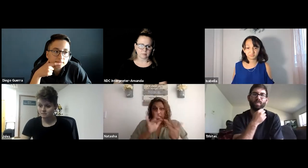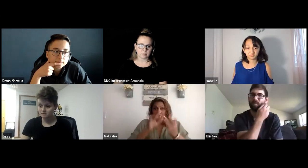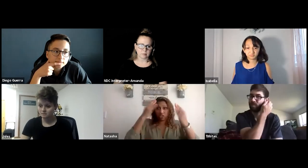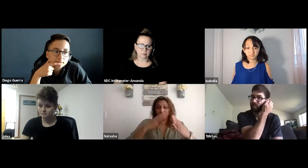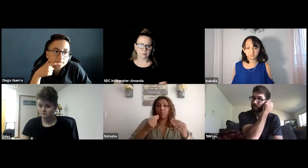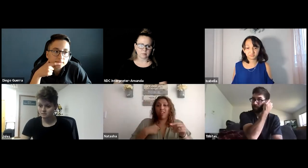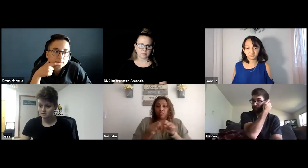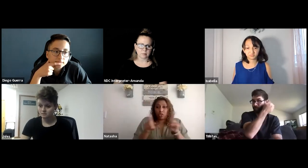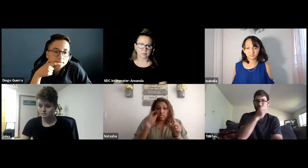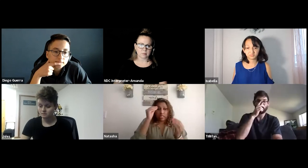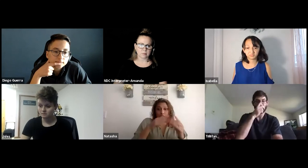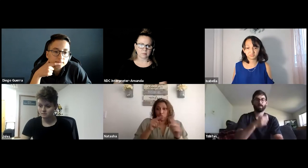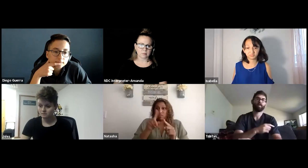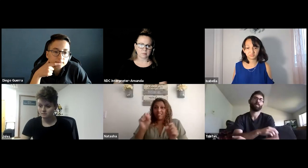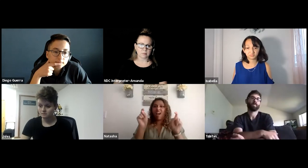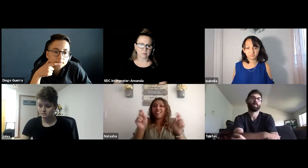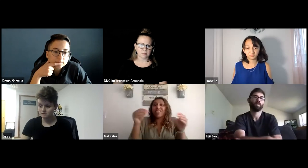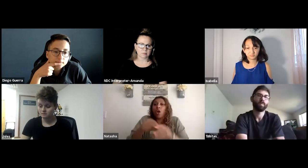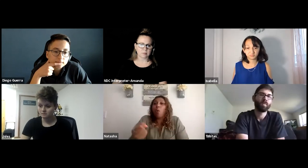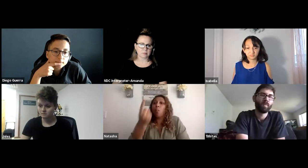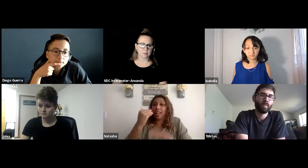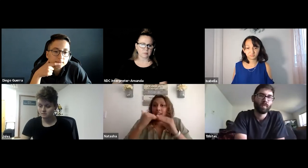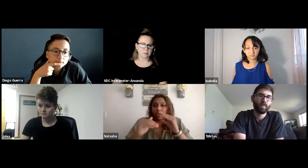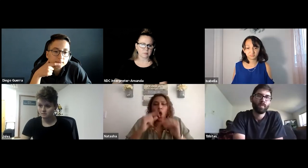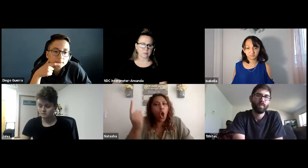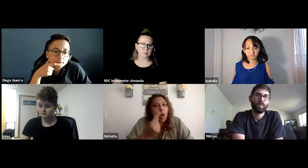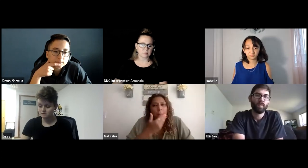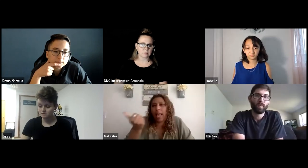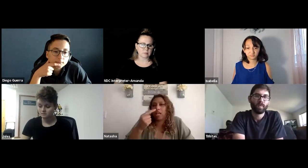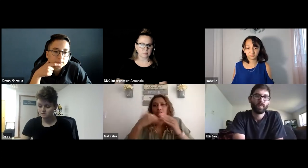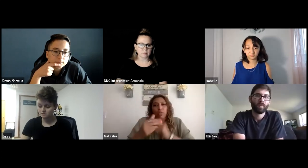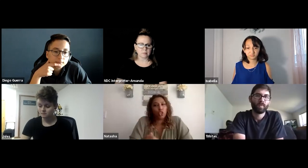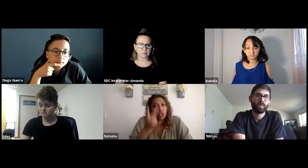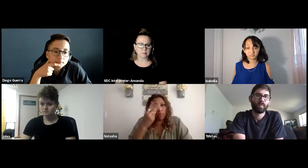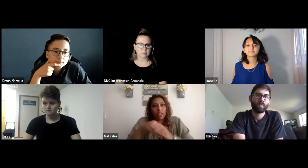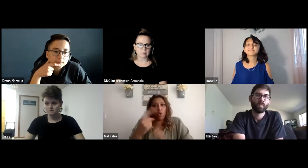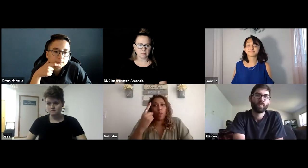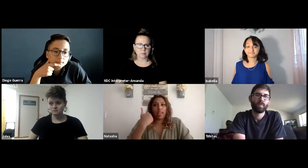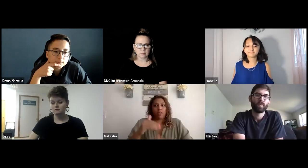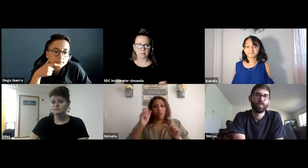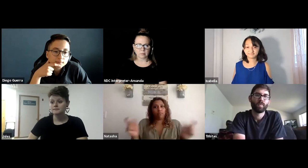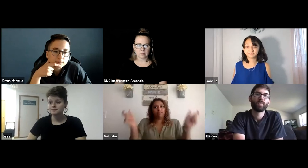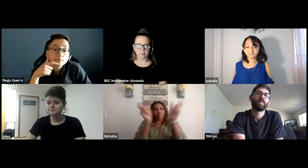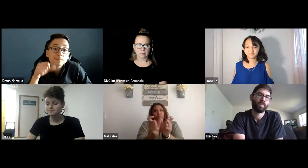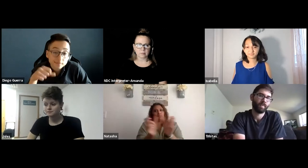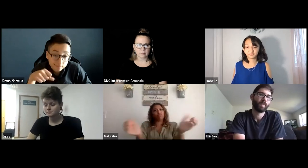before I contacted DSS first I sent information to the professor and then after that I followed up